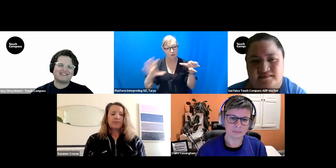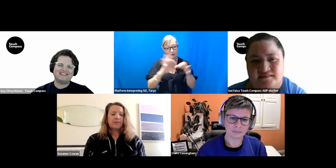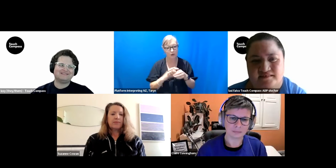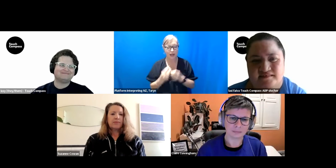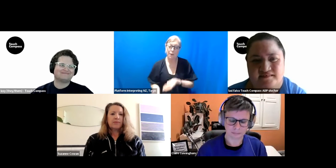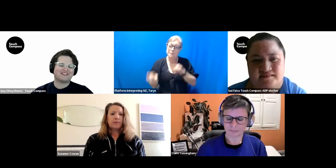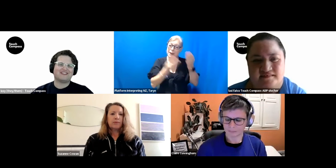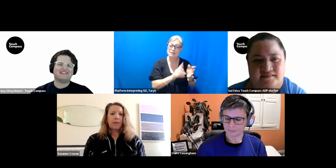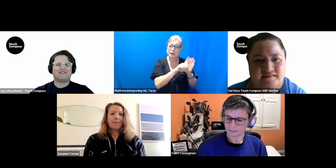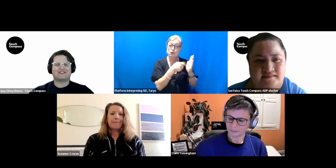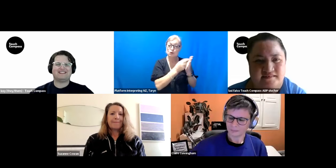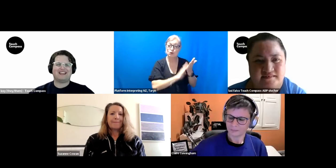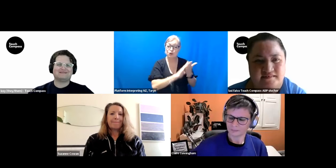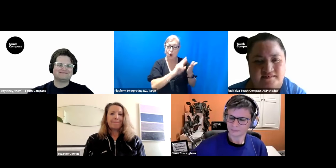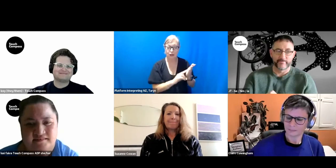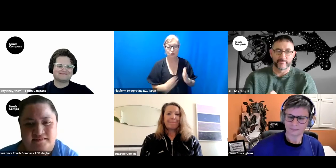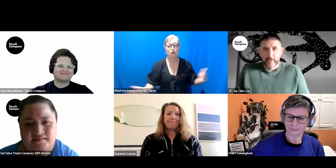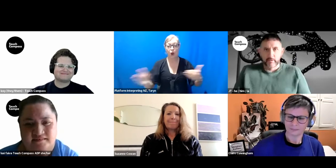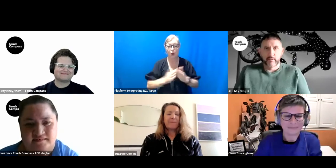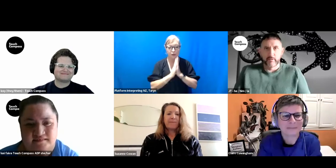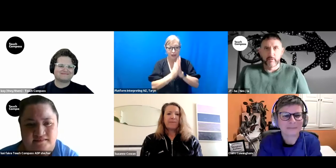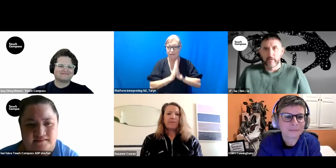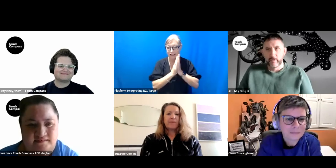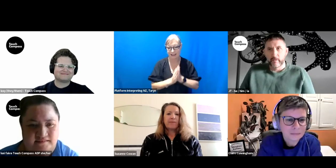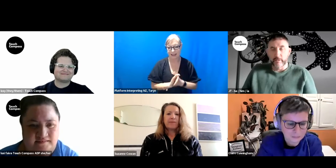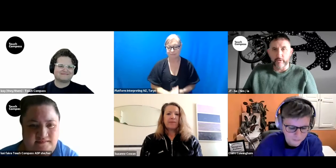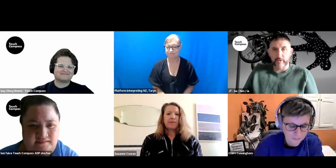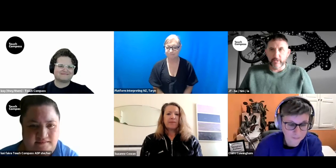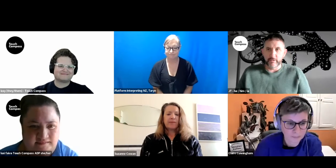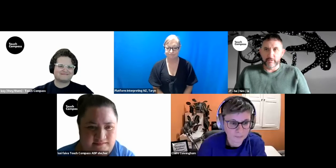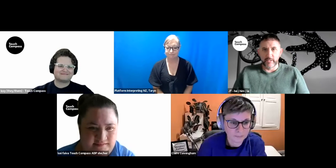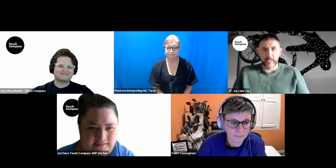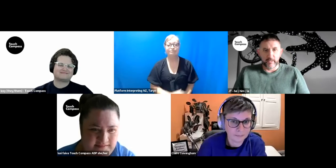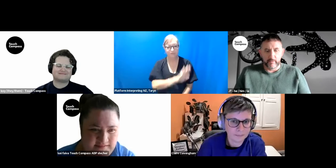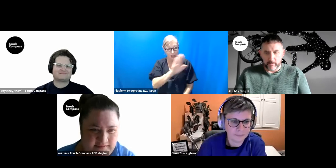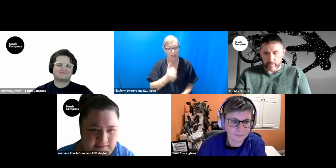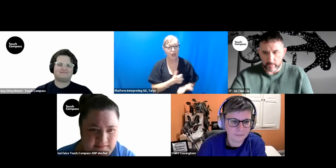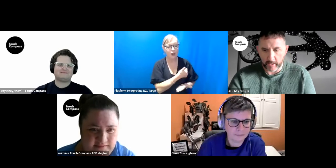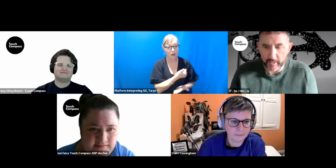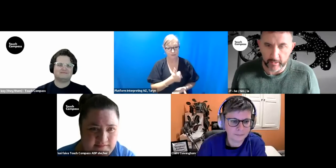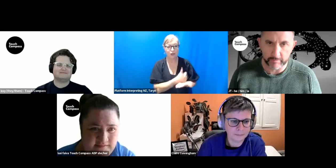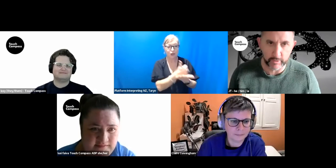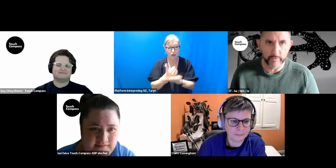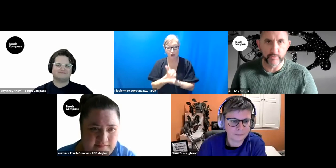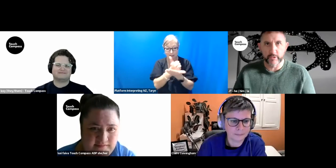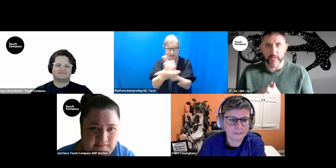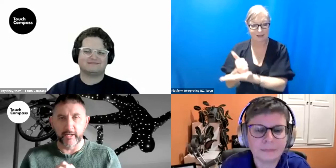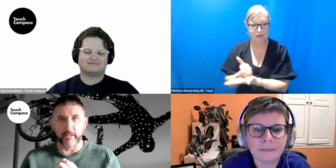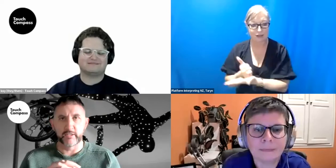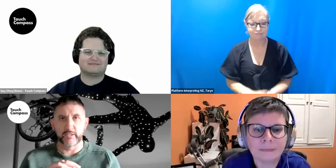karakia. All right, have a great day. Kia ora tātou, and to Claire especially.